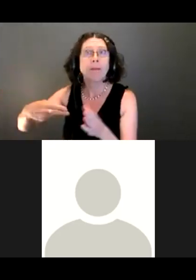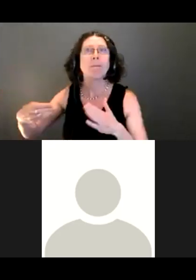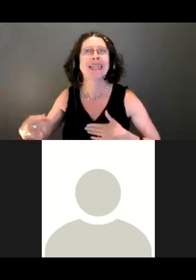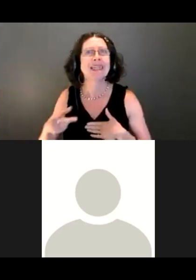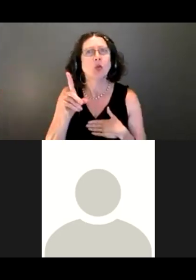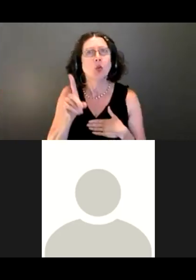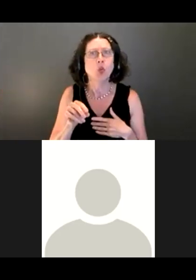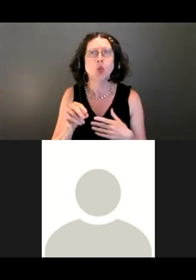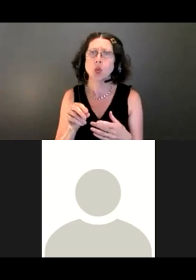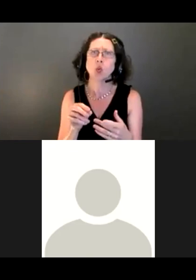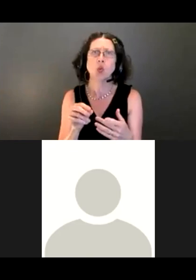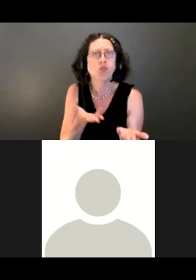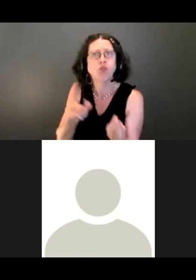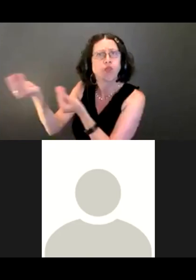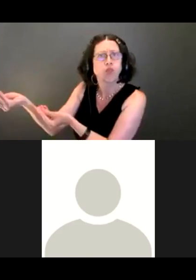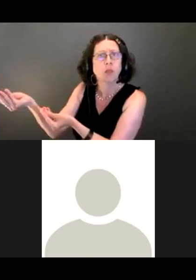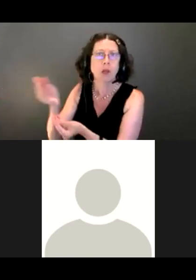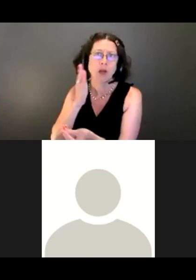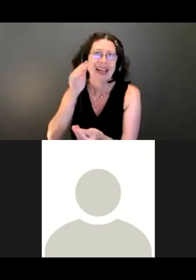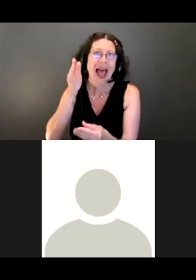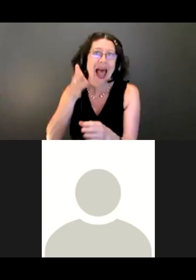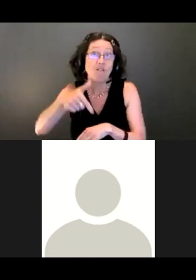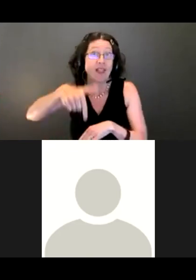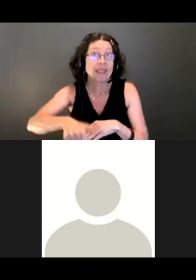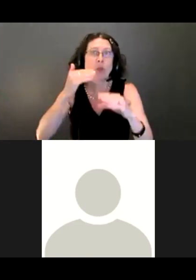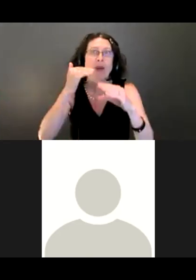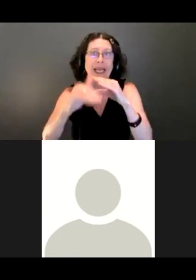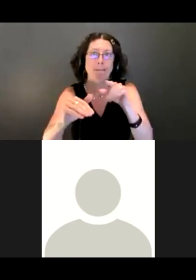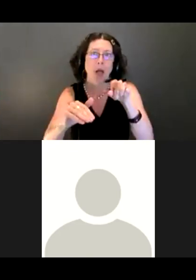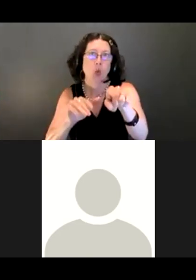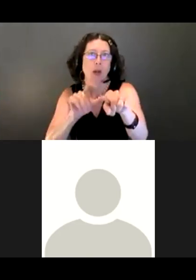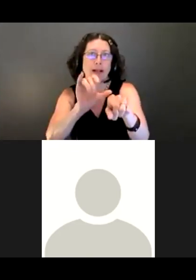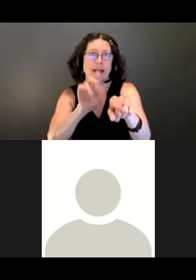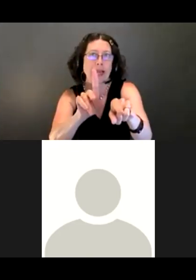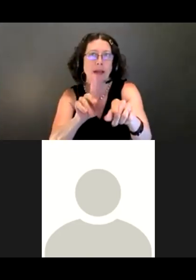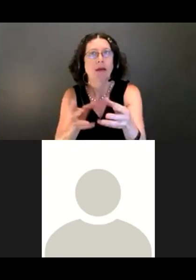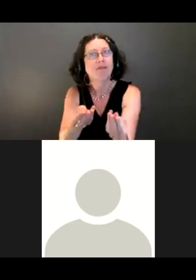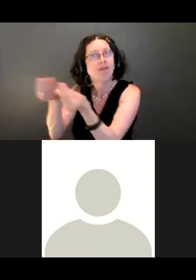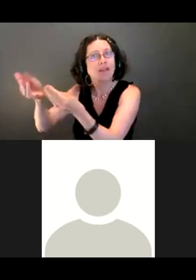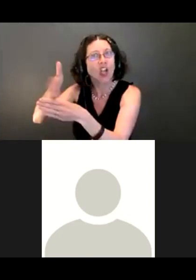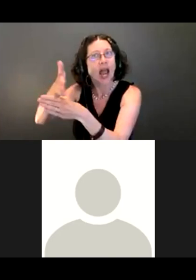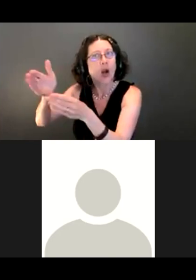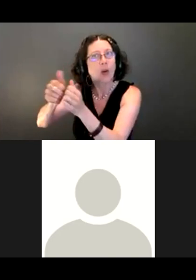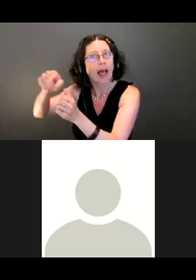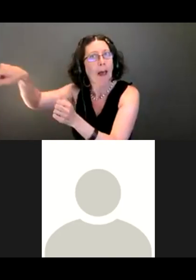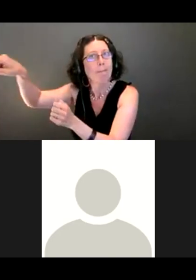Please get them to that online open house and survey. Just share with us everything that we should know.